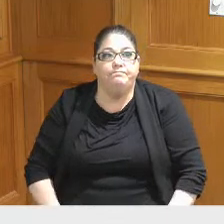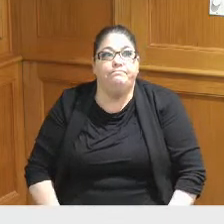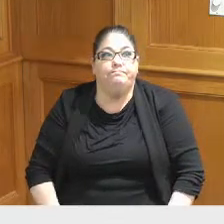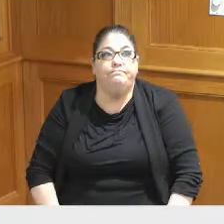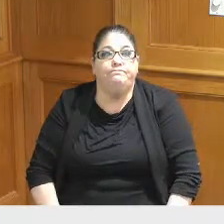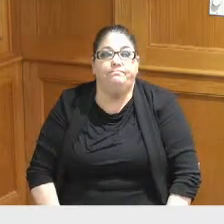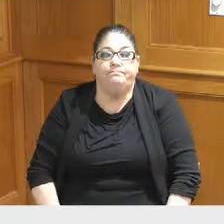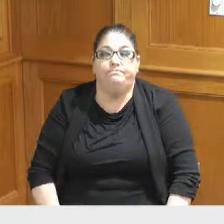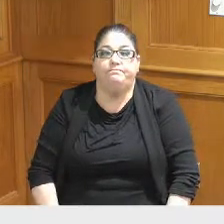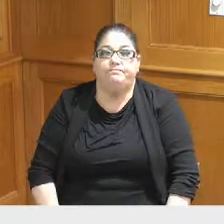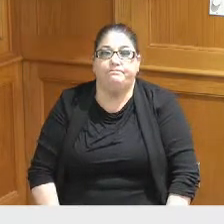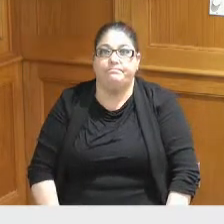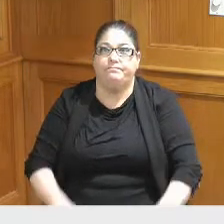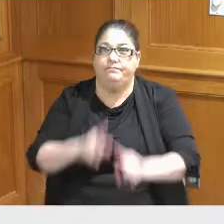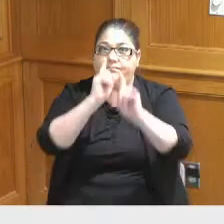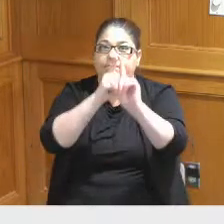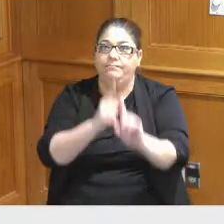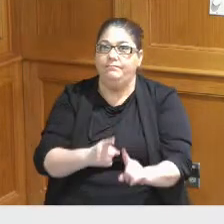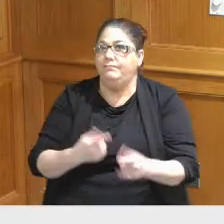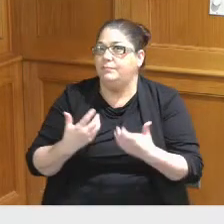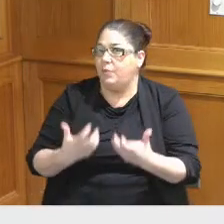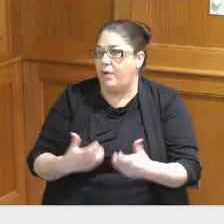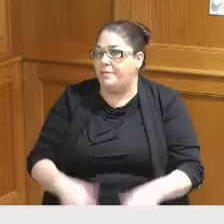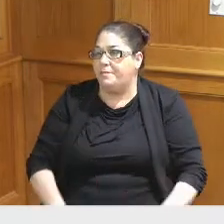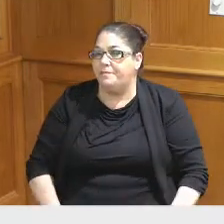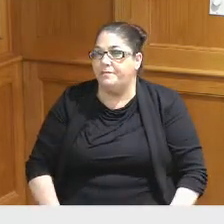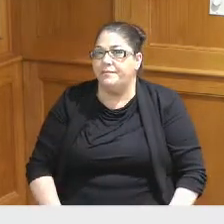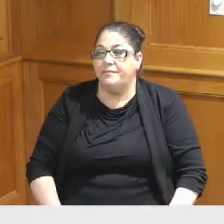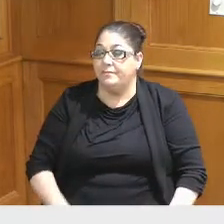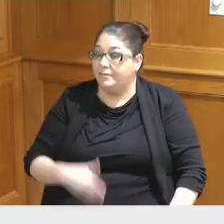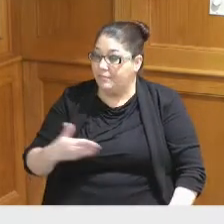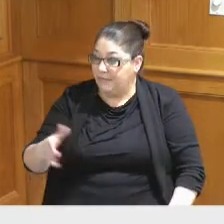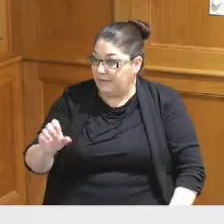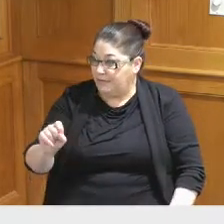just wanted to make sure I hit most of these these points so Steve anything additional to add from